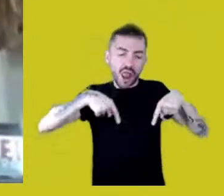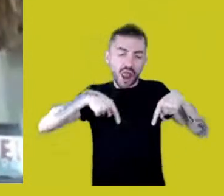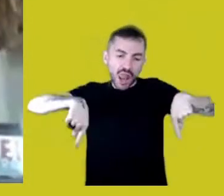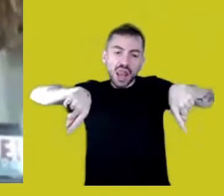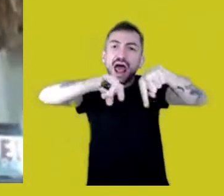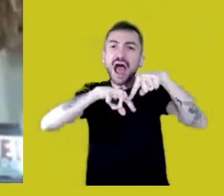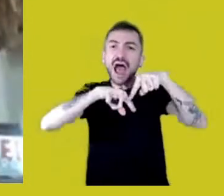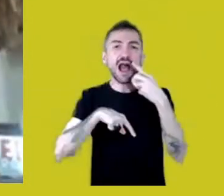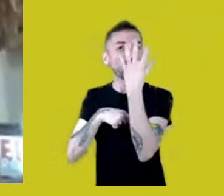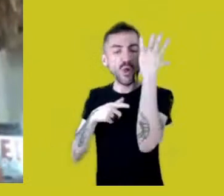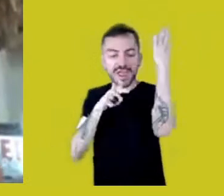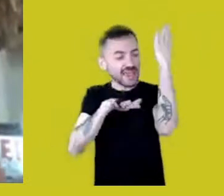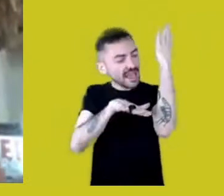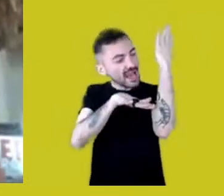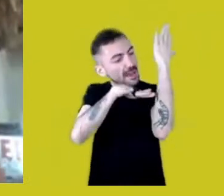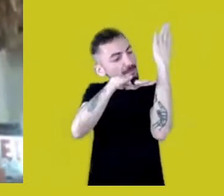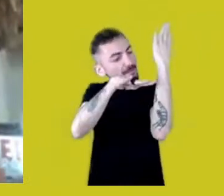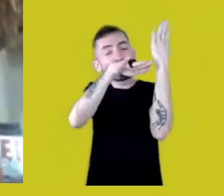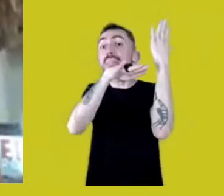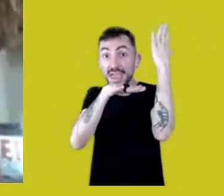Enchanted because they’re not fables,